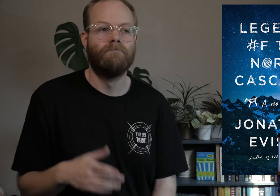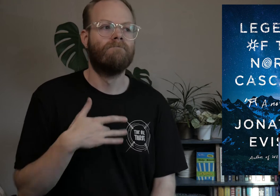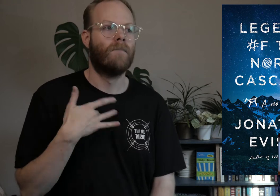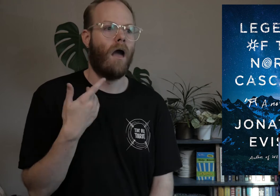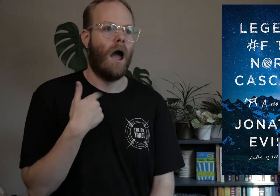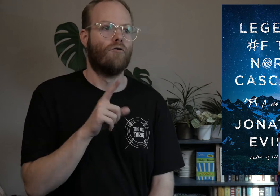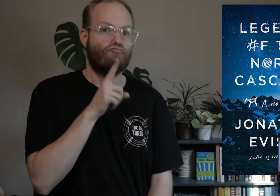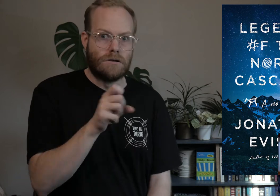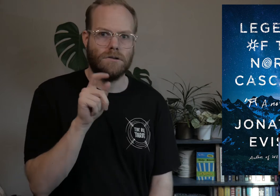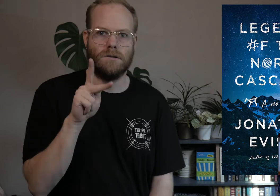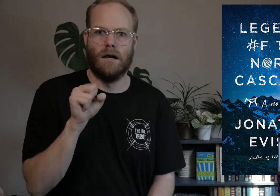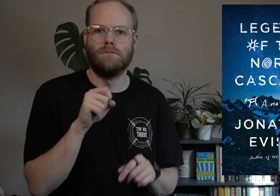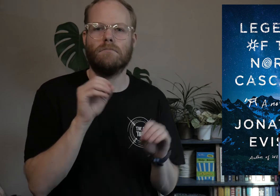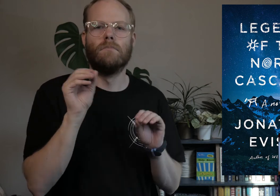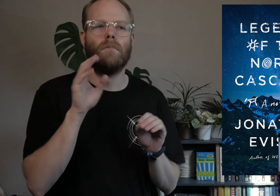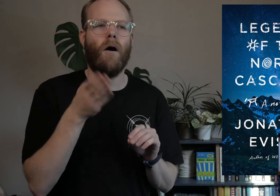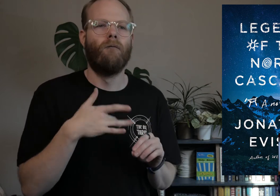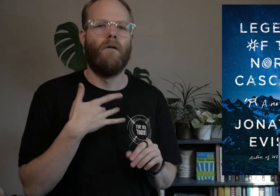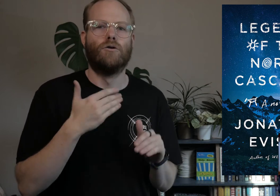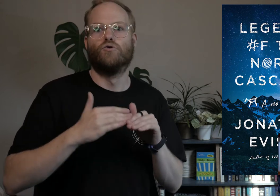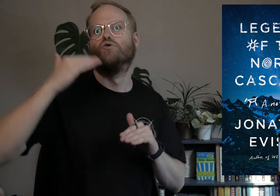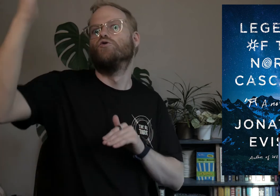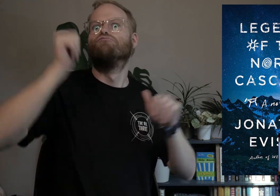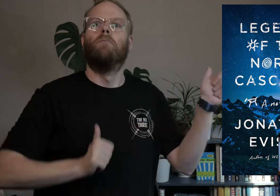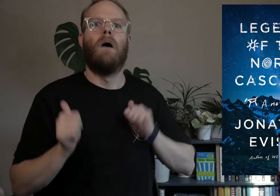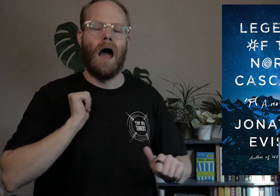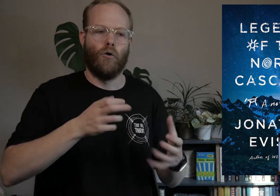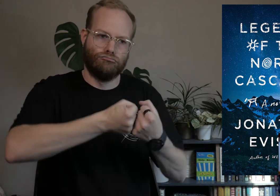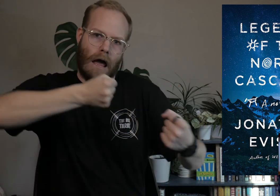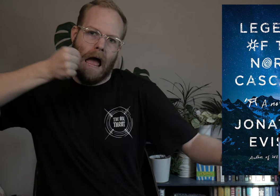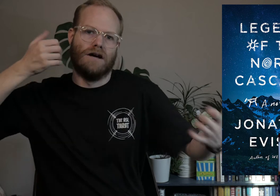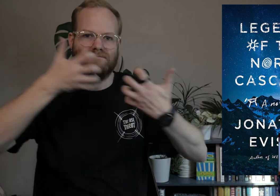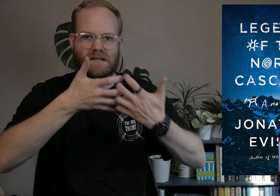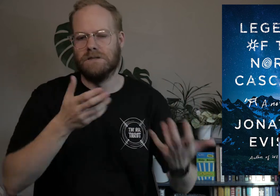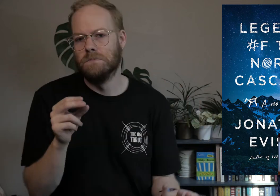This felt like it had real stakes, it never felt too dramatic or stretching to make it fit.